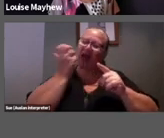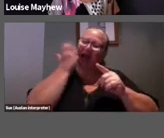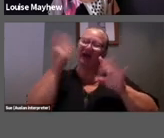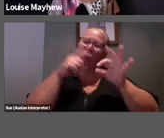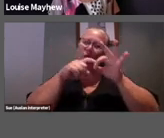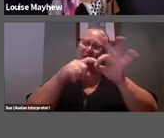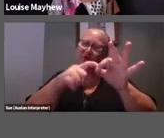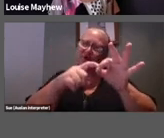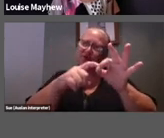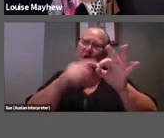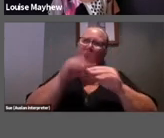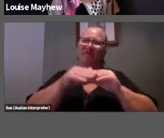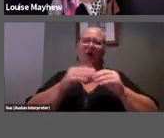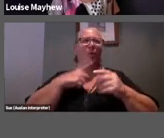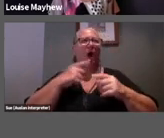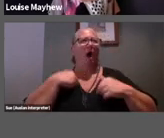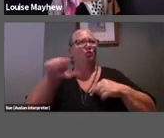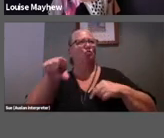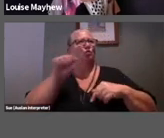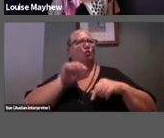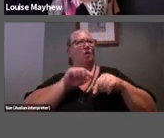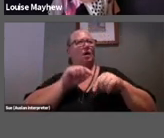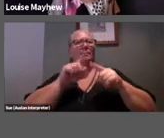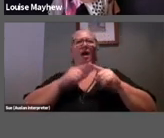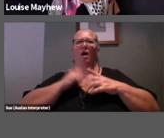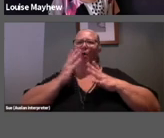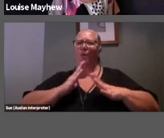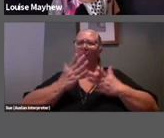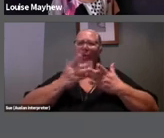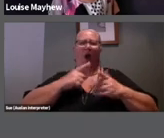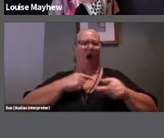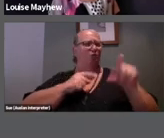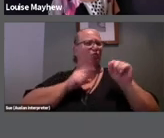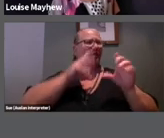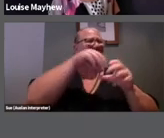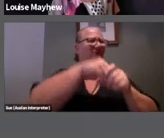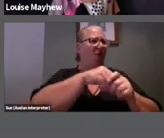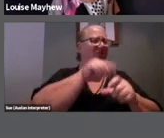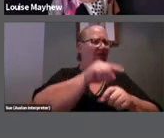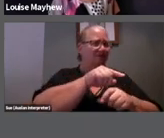choice and human interaction, and the question at the heart of this work is